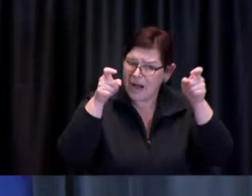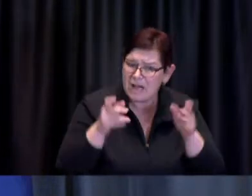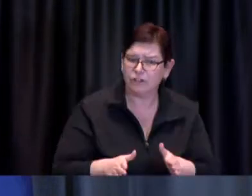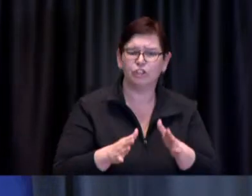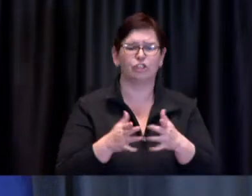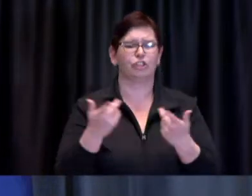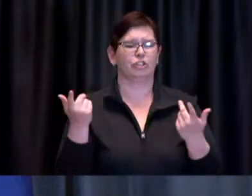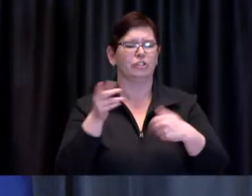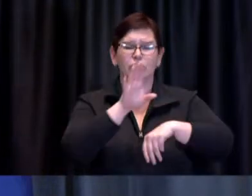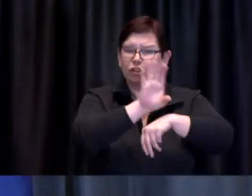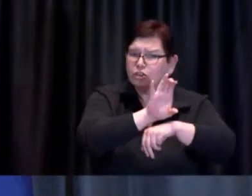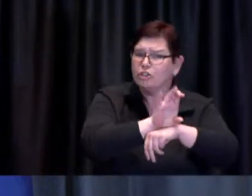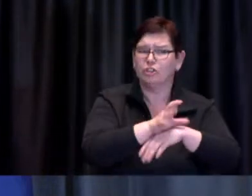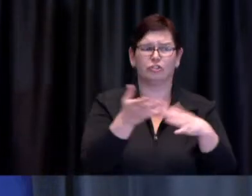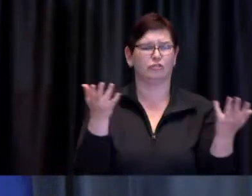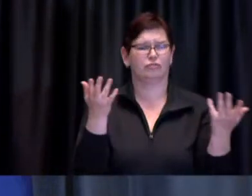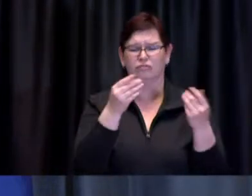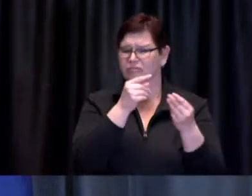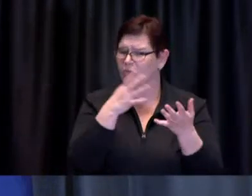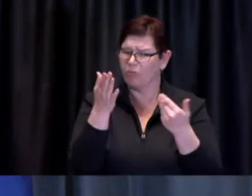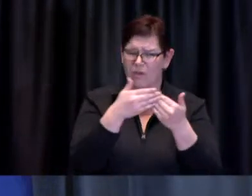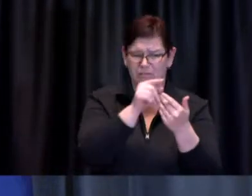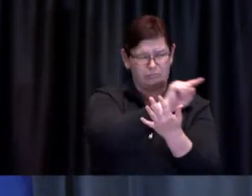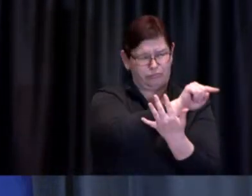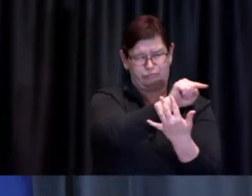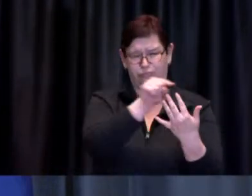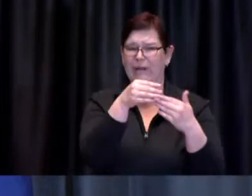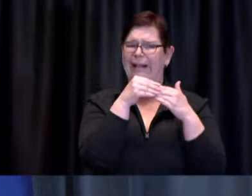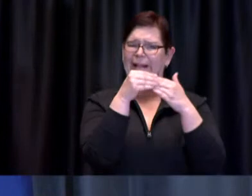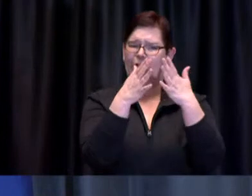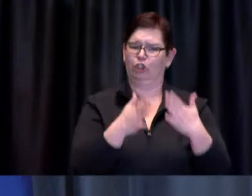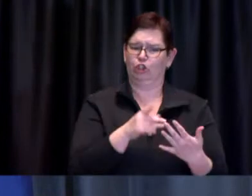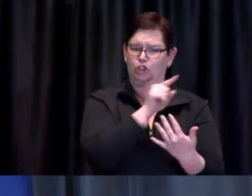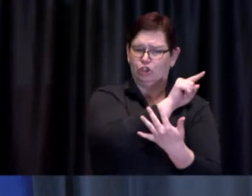who are directly connected with those for whom these clinics will serve.